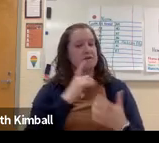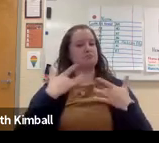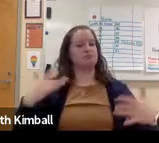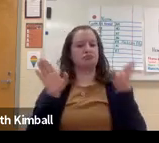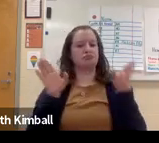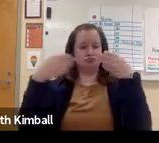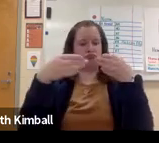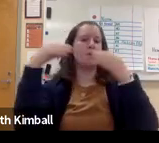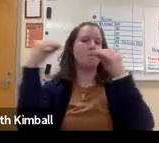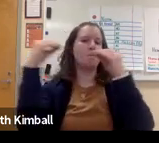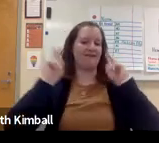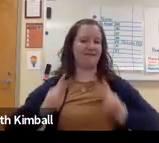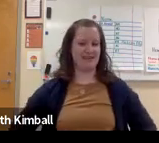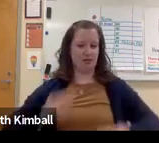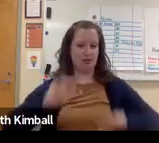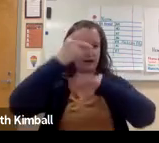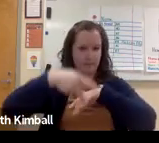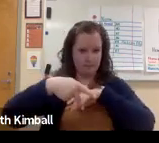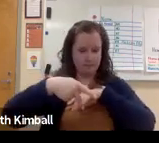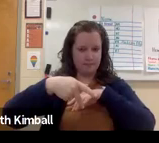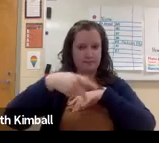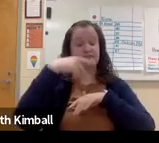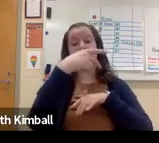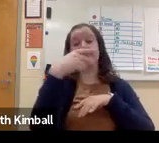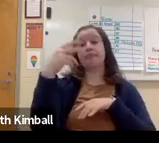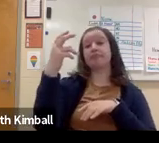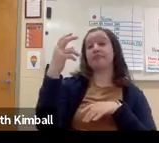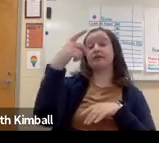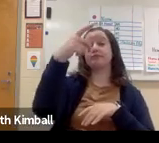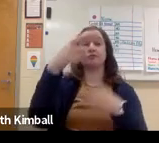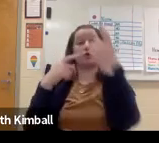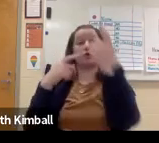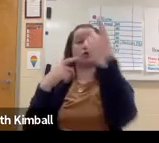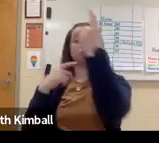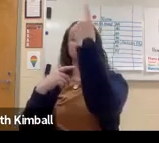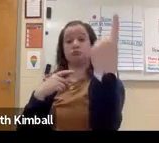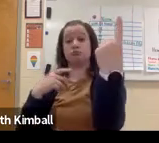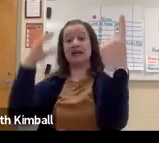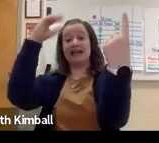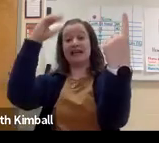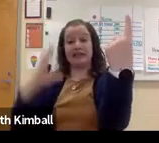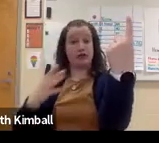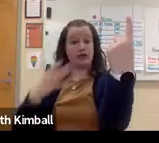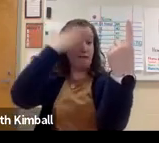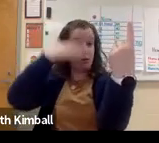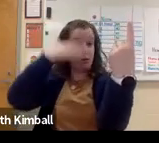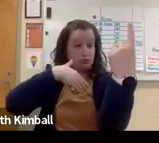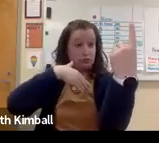that might be needed for deaf and hard of hearing student. And the focus on that is more on the physical set up.